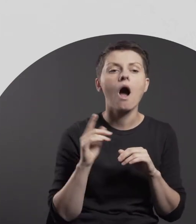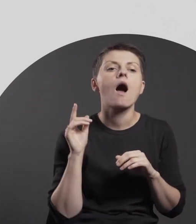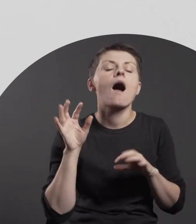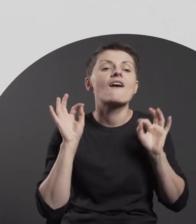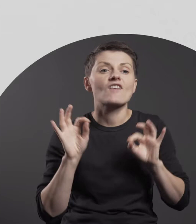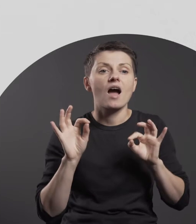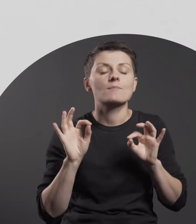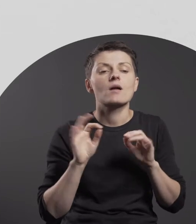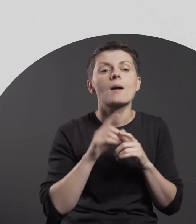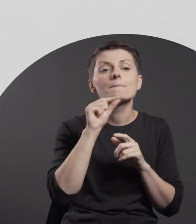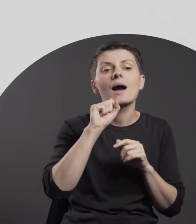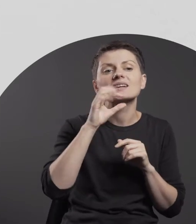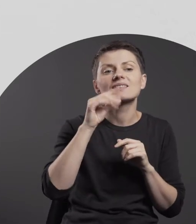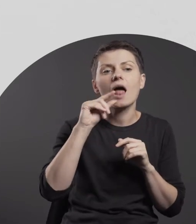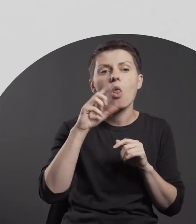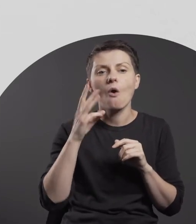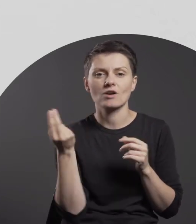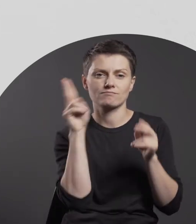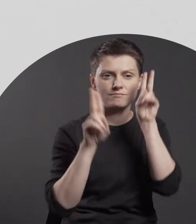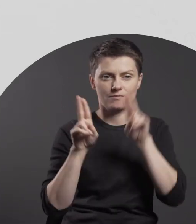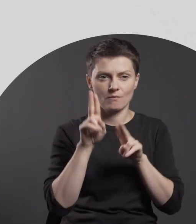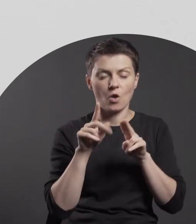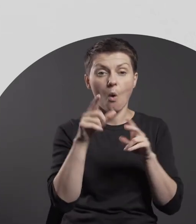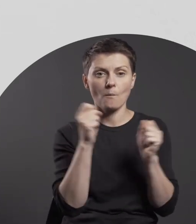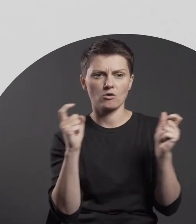are in jarring contrast with 3 picture postcards pasted onto paper.